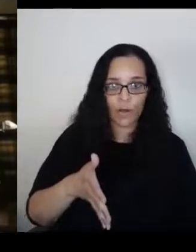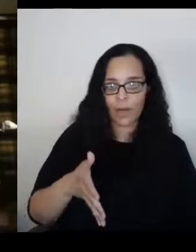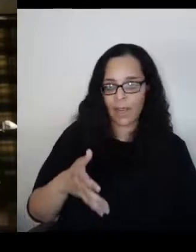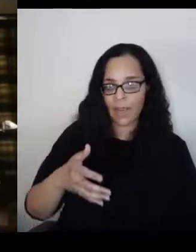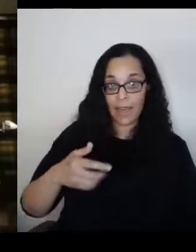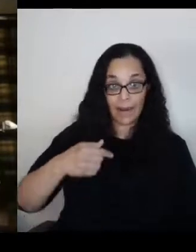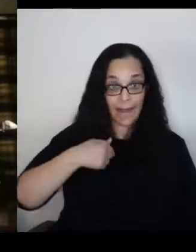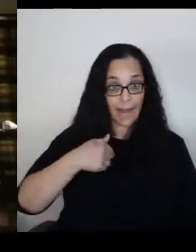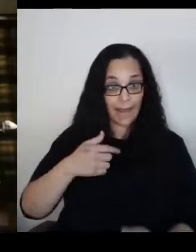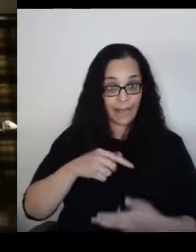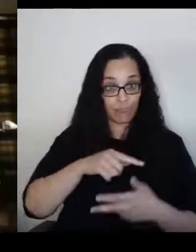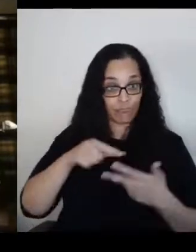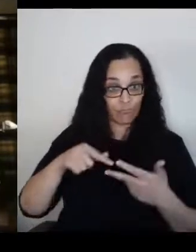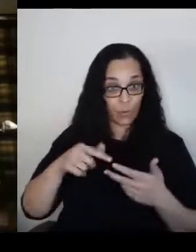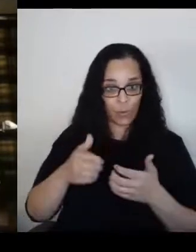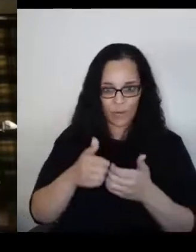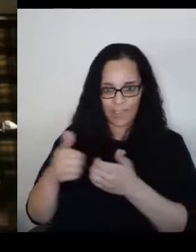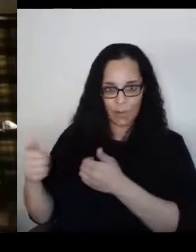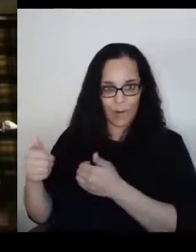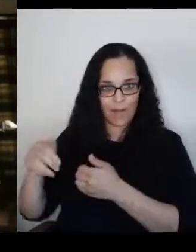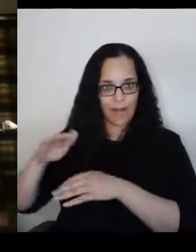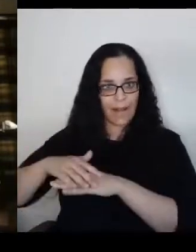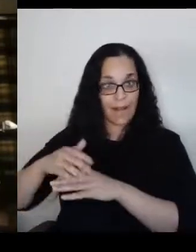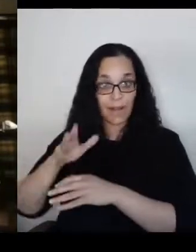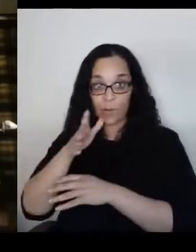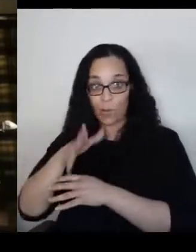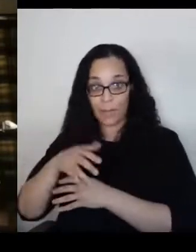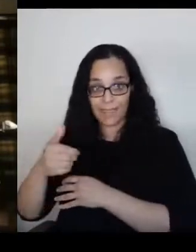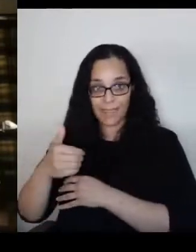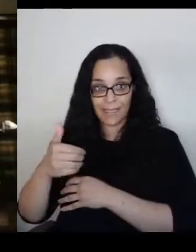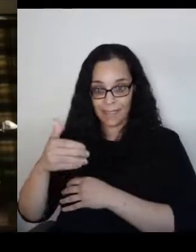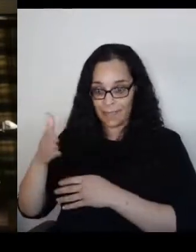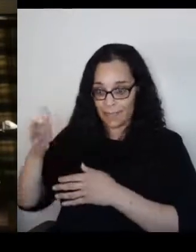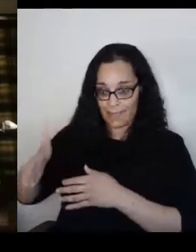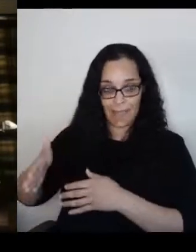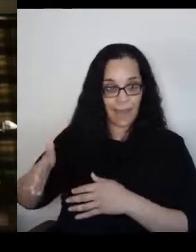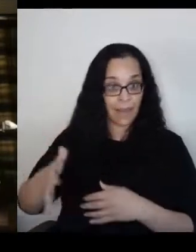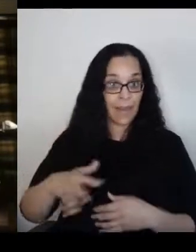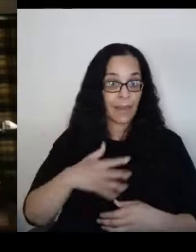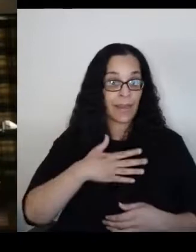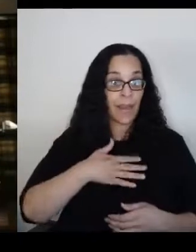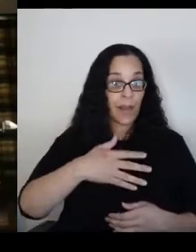to the women's side. My father and my brother went to the men's side.